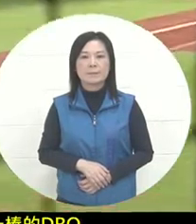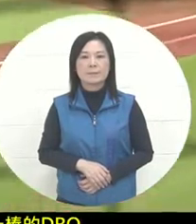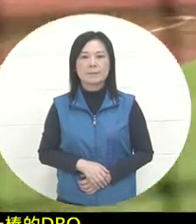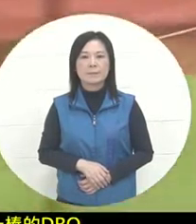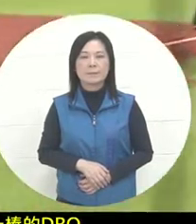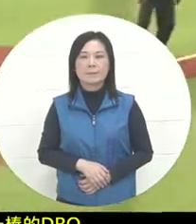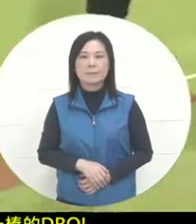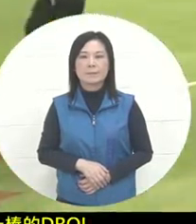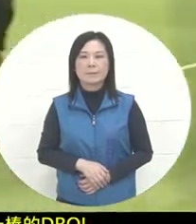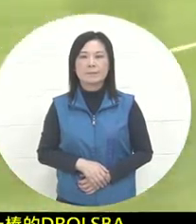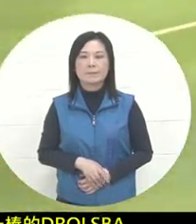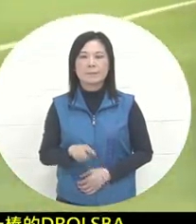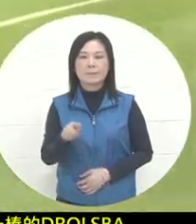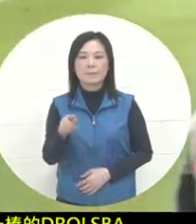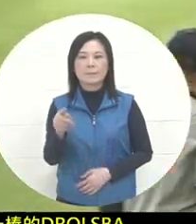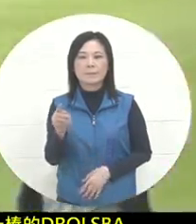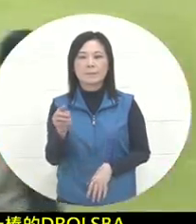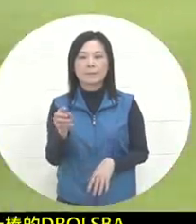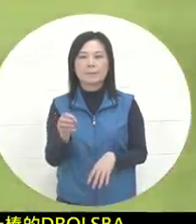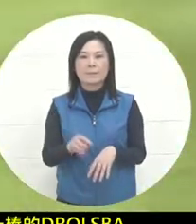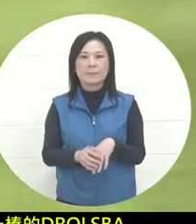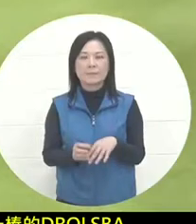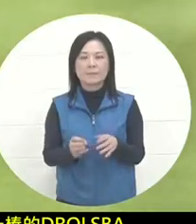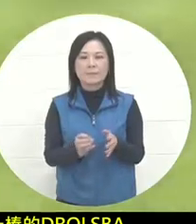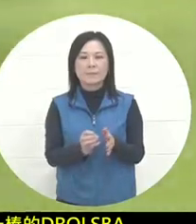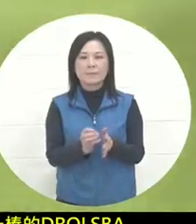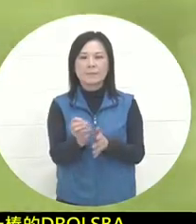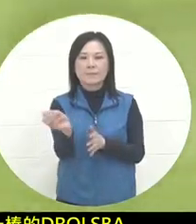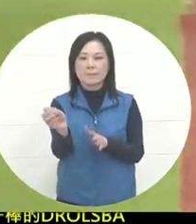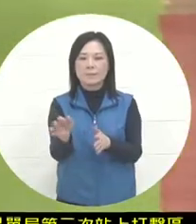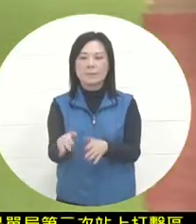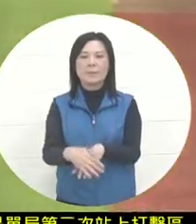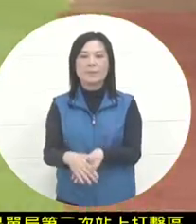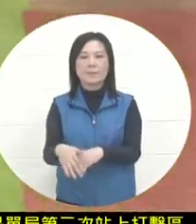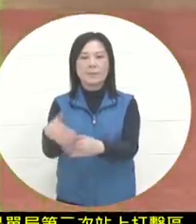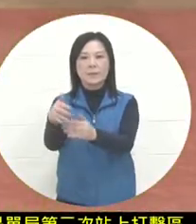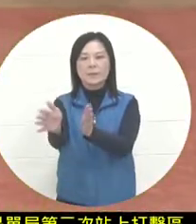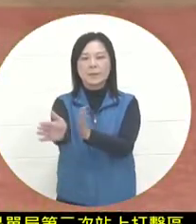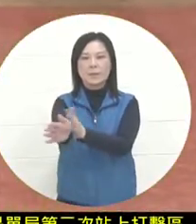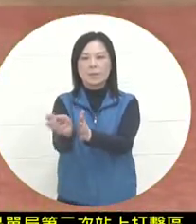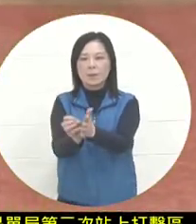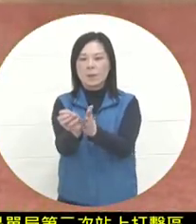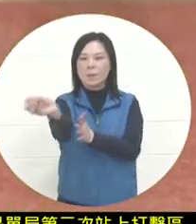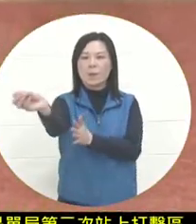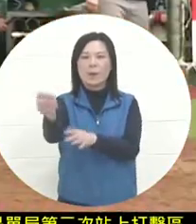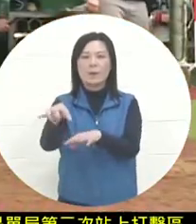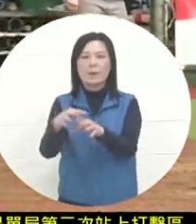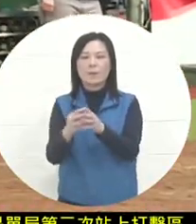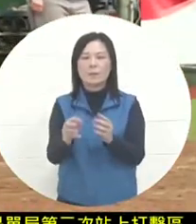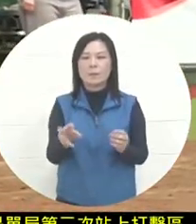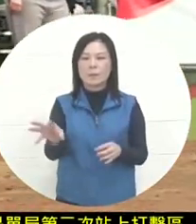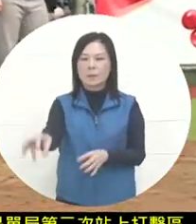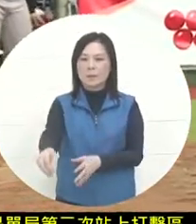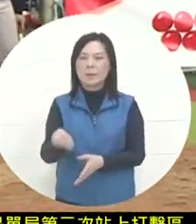The ball formed a right half. ESO chased the foul ball and eventually failed to grasp whether the ball hit the ground and formed the No. 1 ball. The back of his